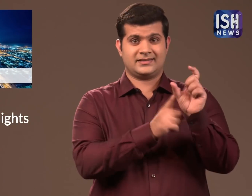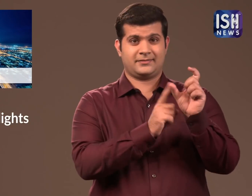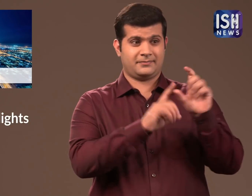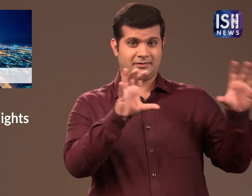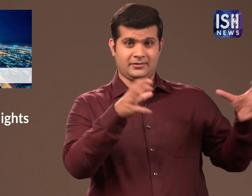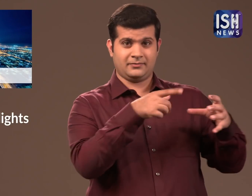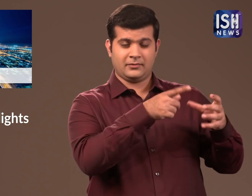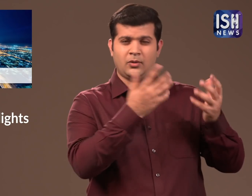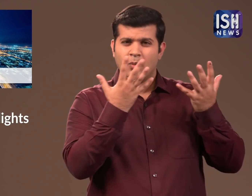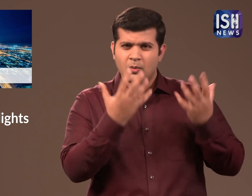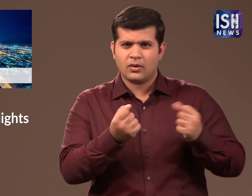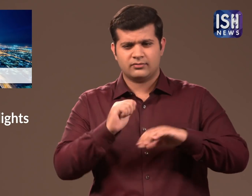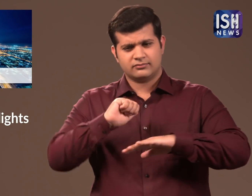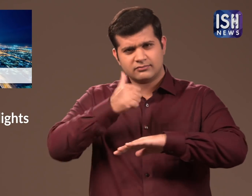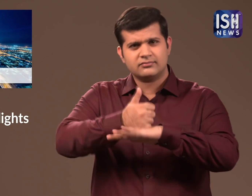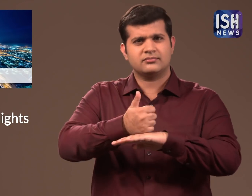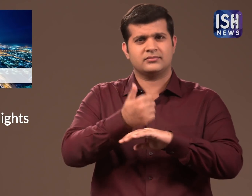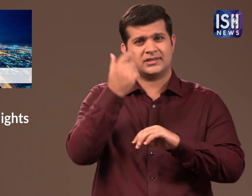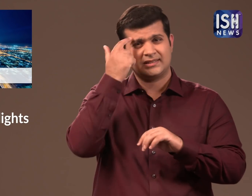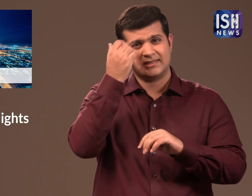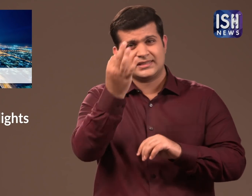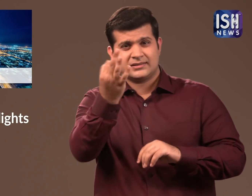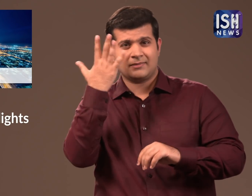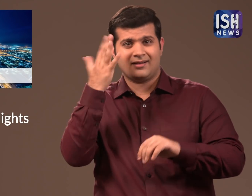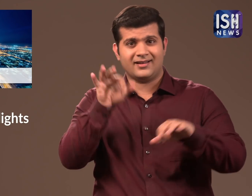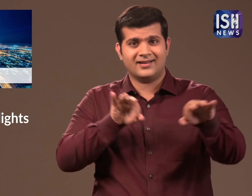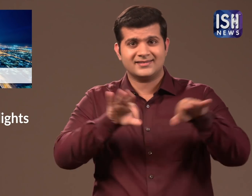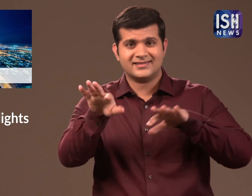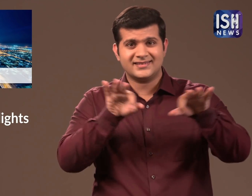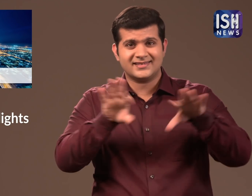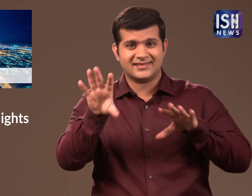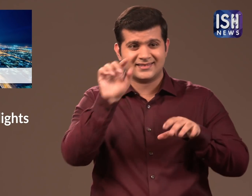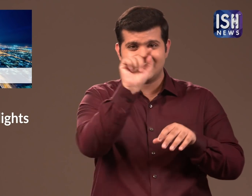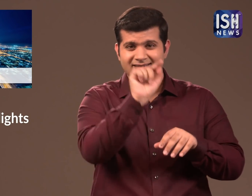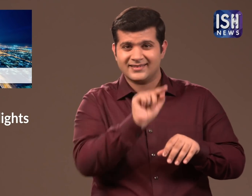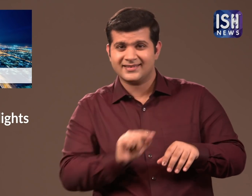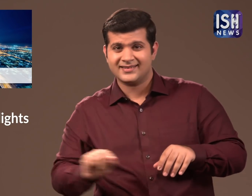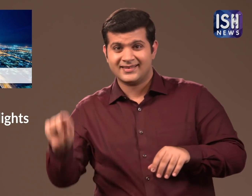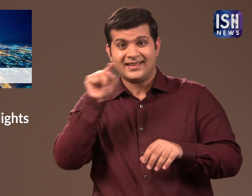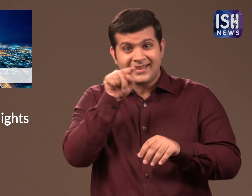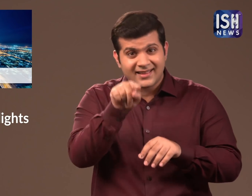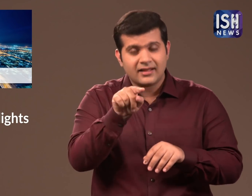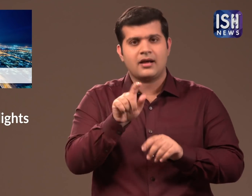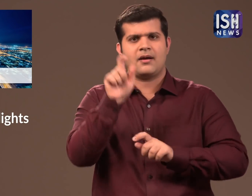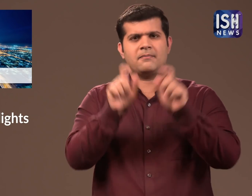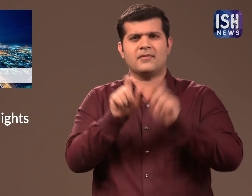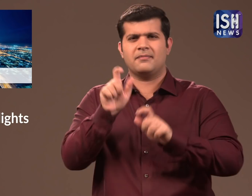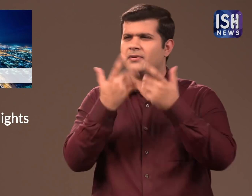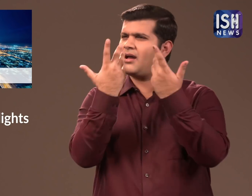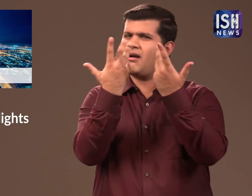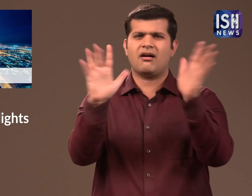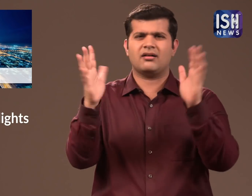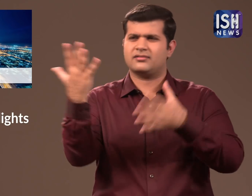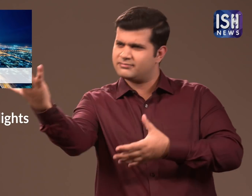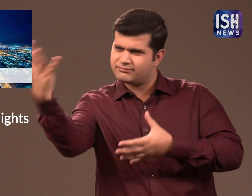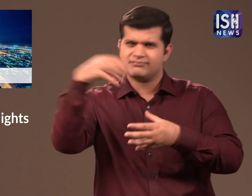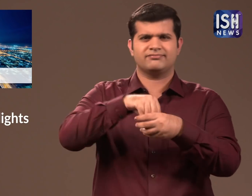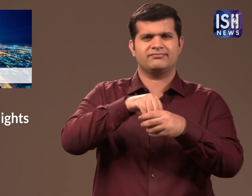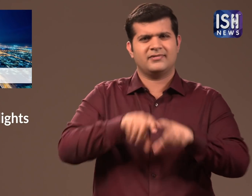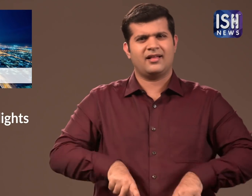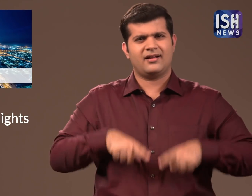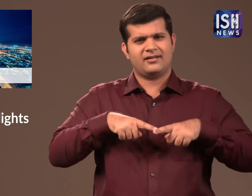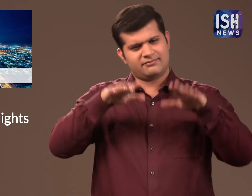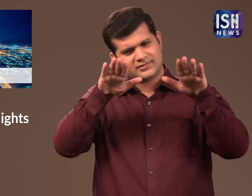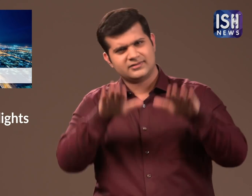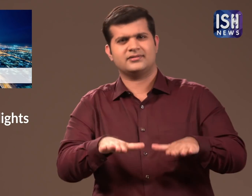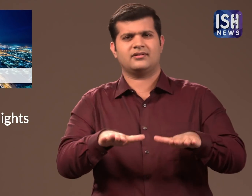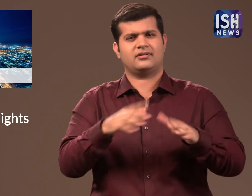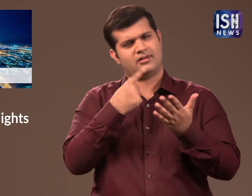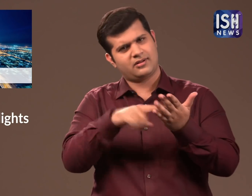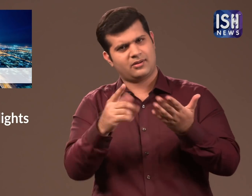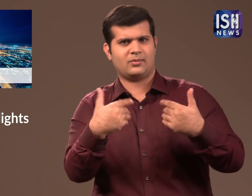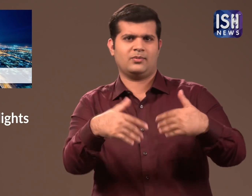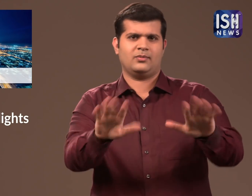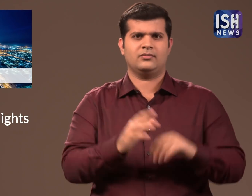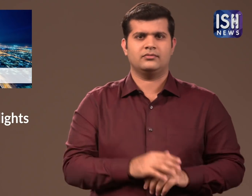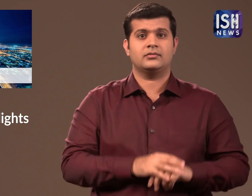The CPI(M) wants to set up smart cities which will be planned and based on including people.